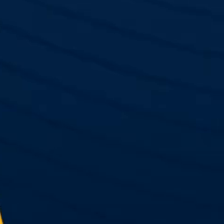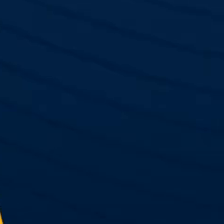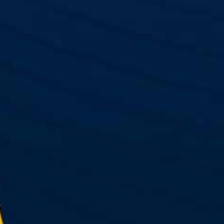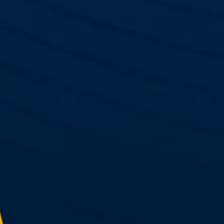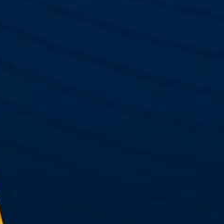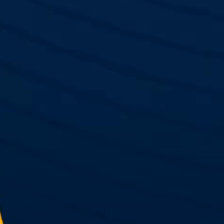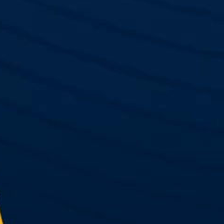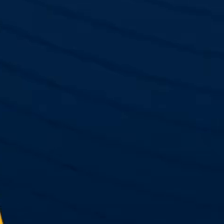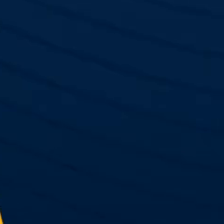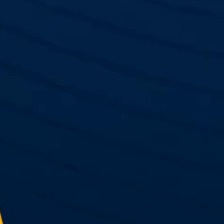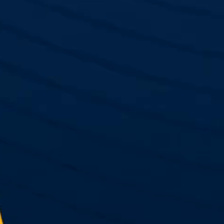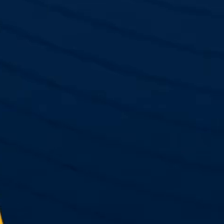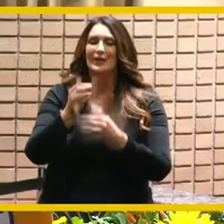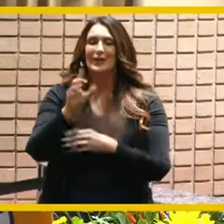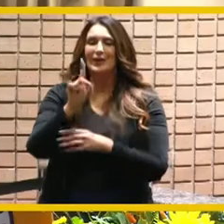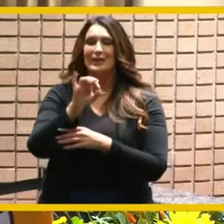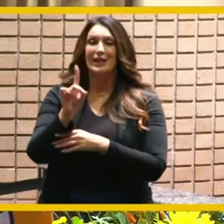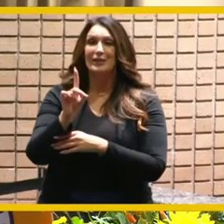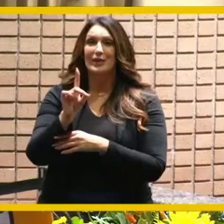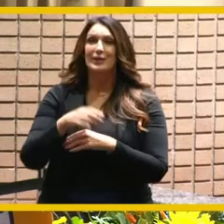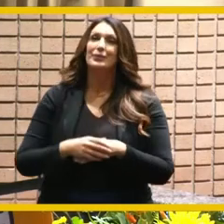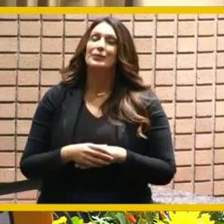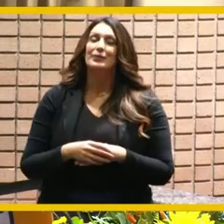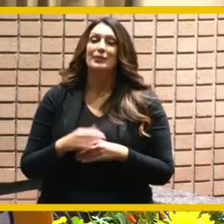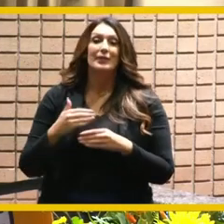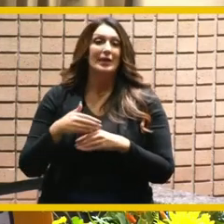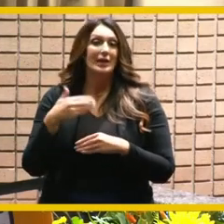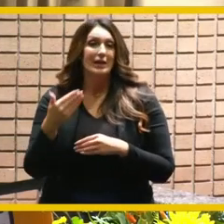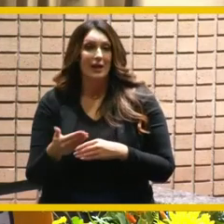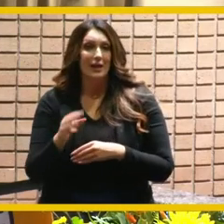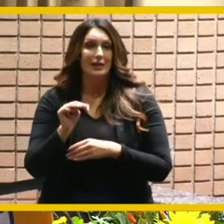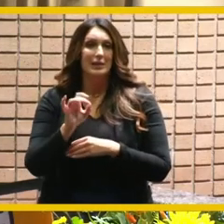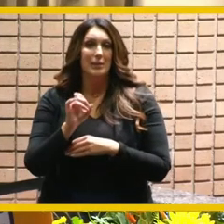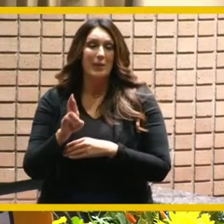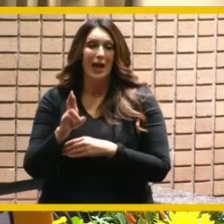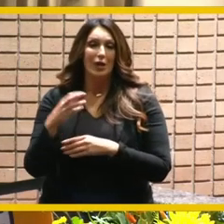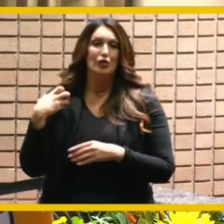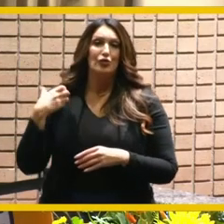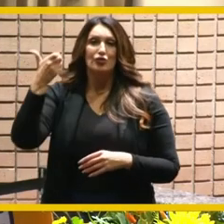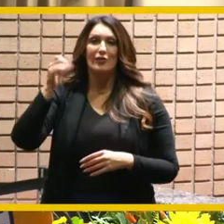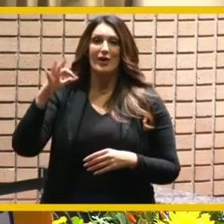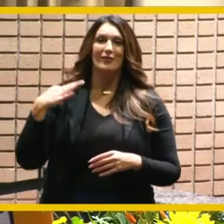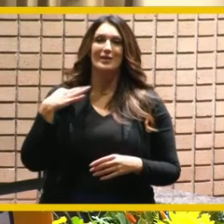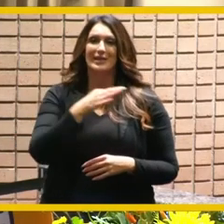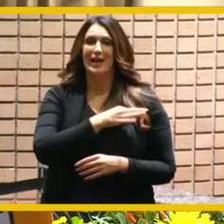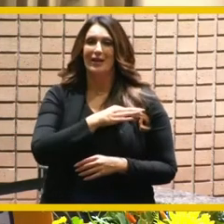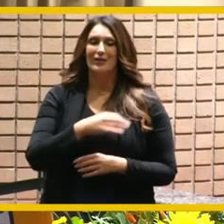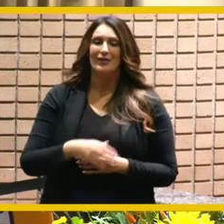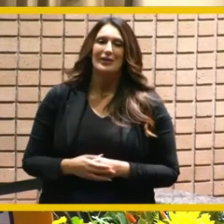thank you david so next we're going to hear from the mayor's chief of staff cheryl marie hansberger